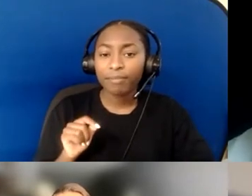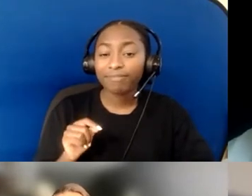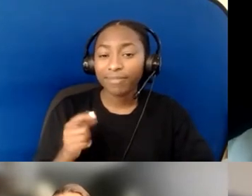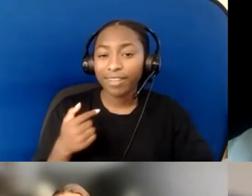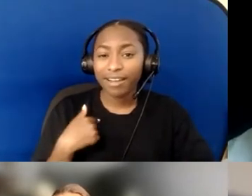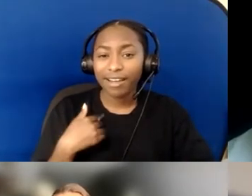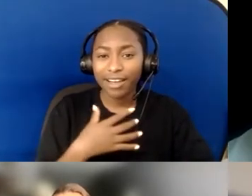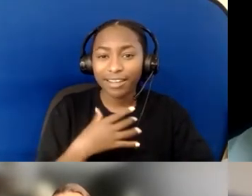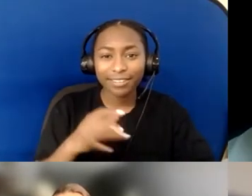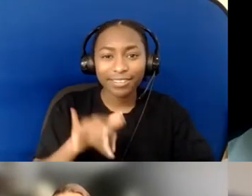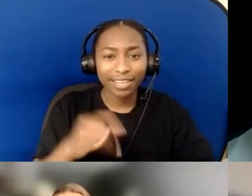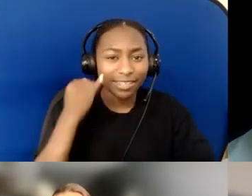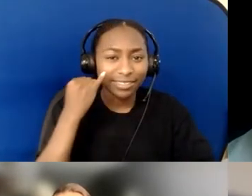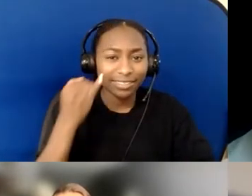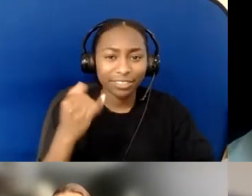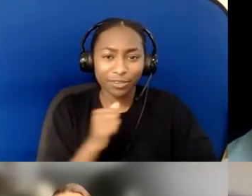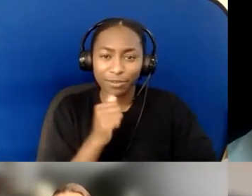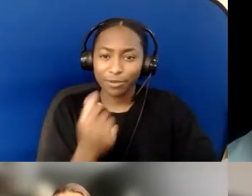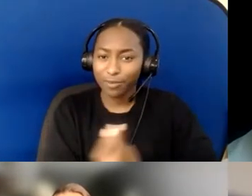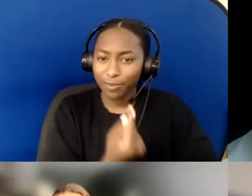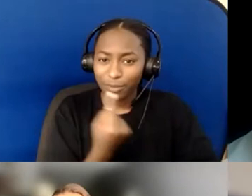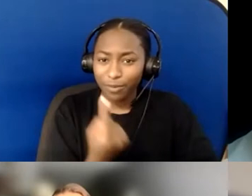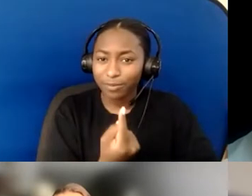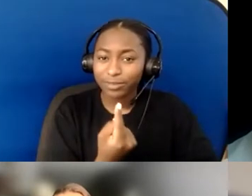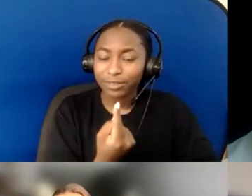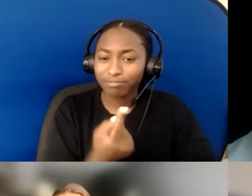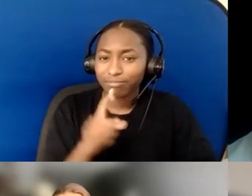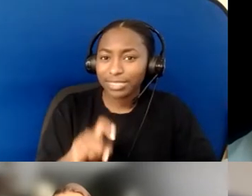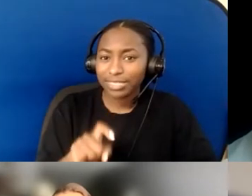and the need for forming an…